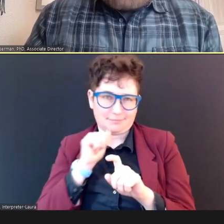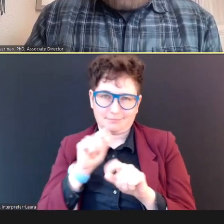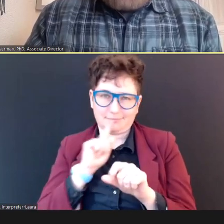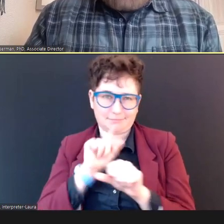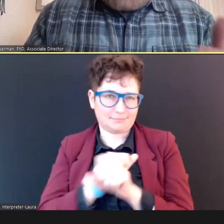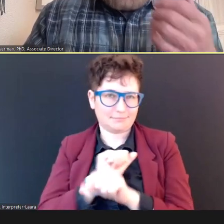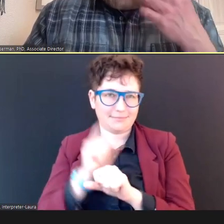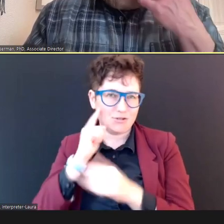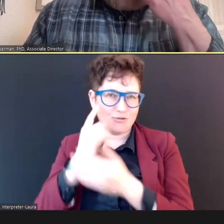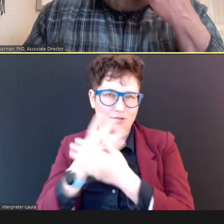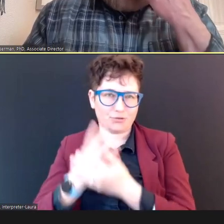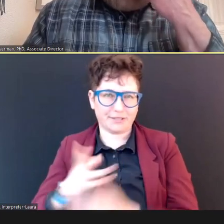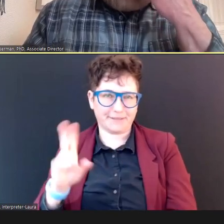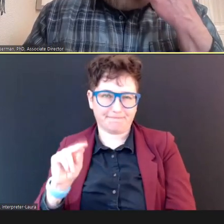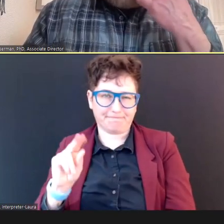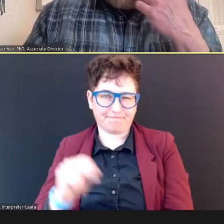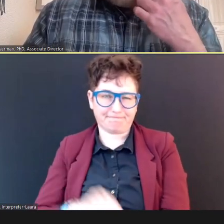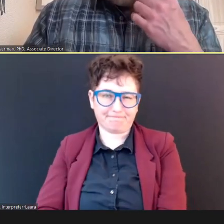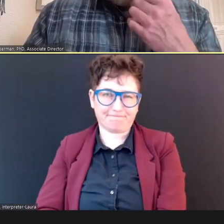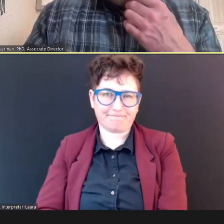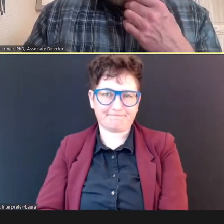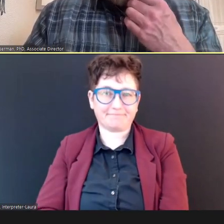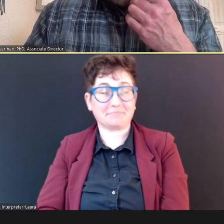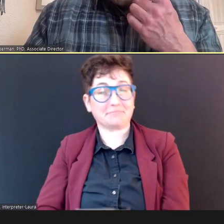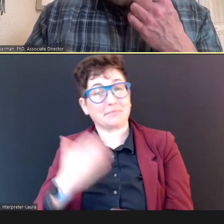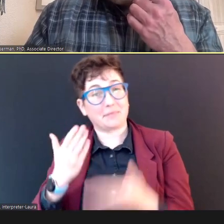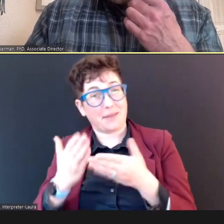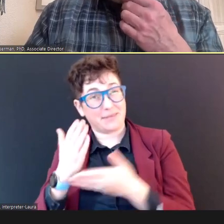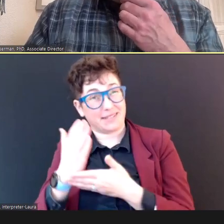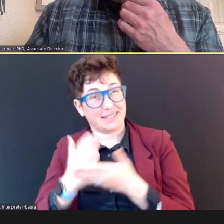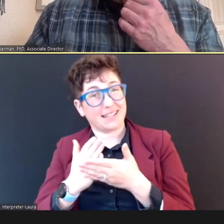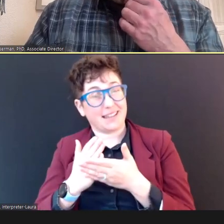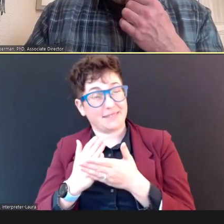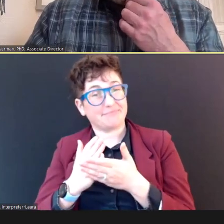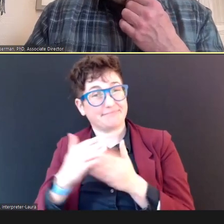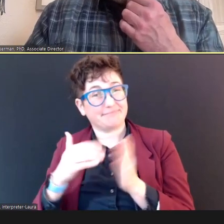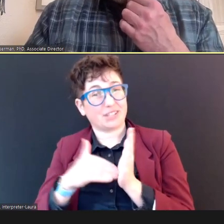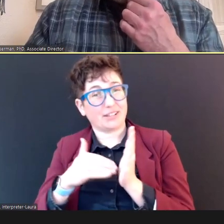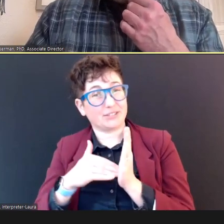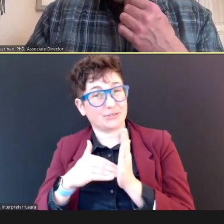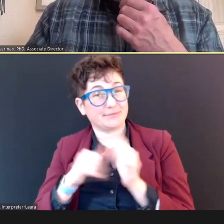though there may be professionals who continue to think it is. Dr.